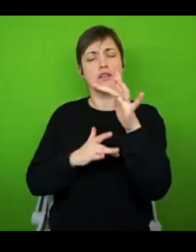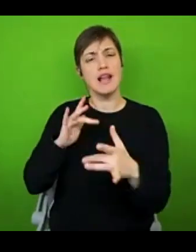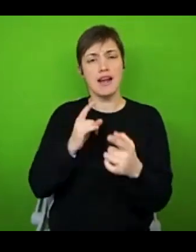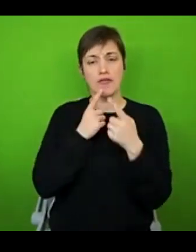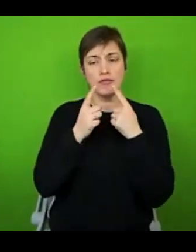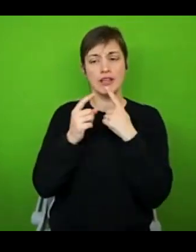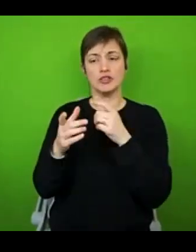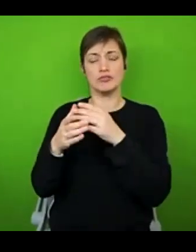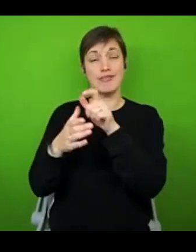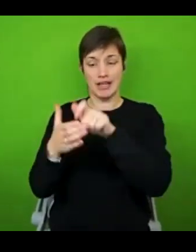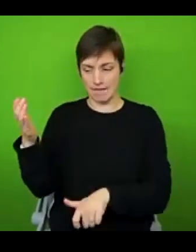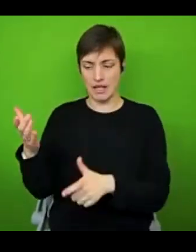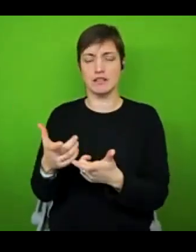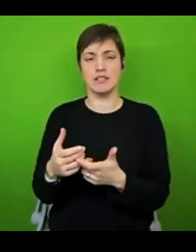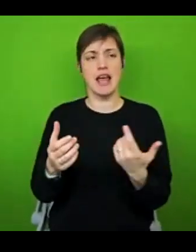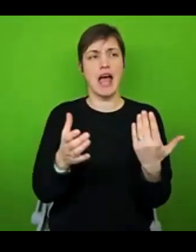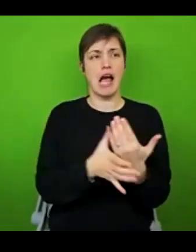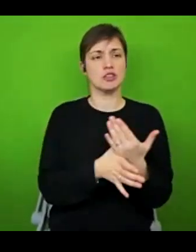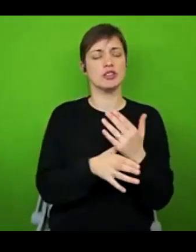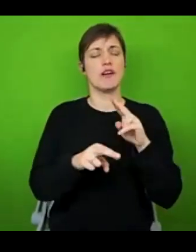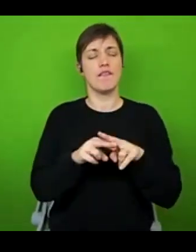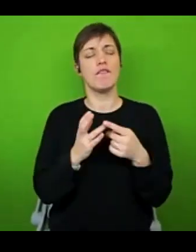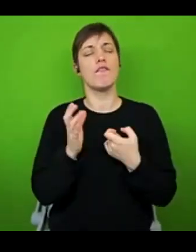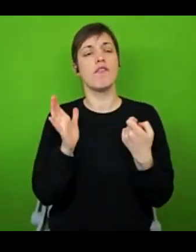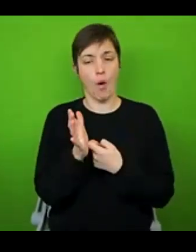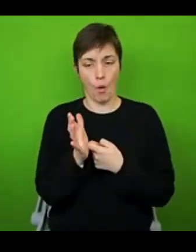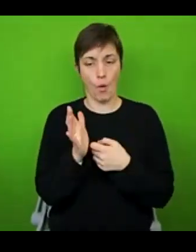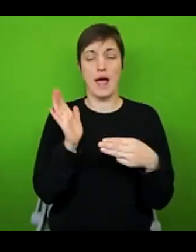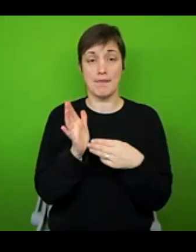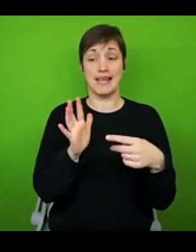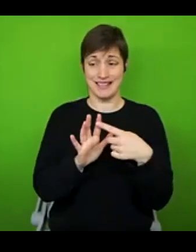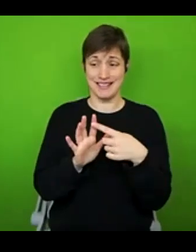I'm pretty sure have a welfare officer who you can contact with questions. So I think they're probably the one to